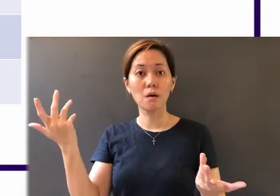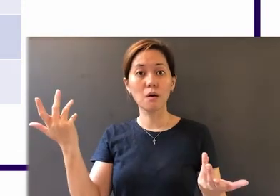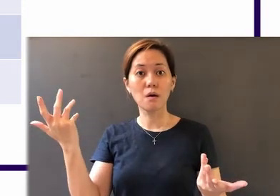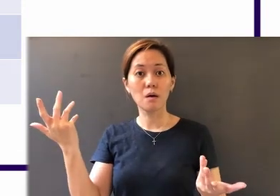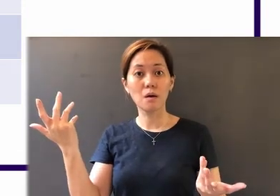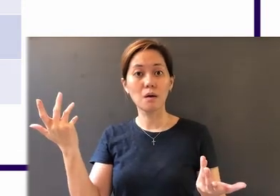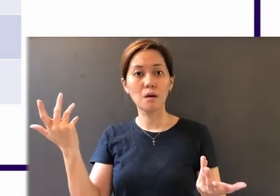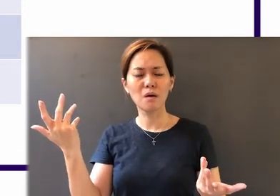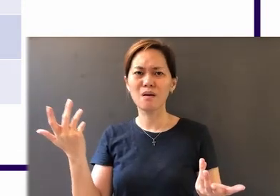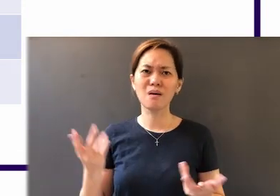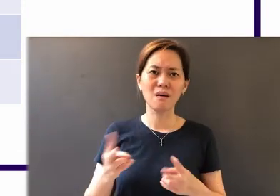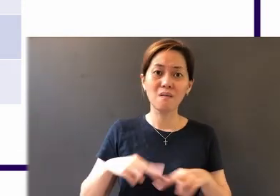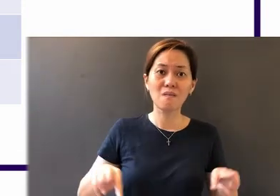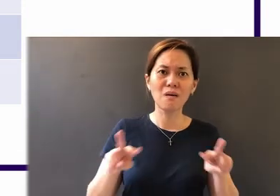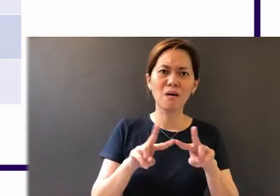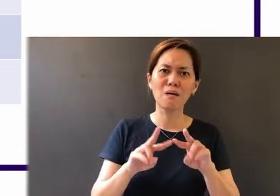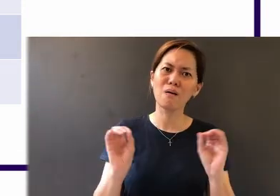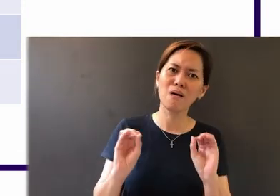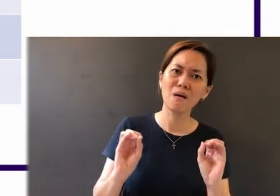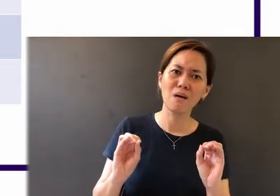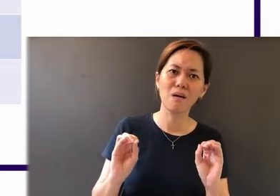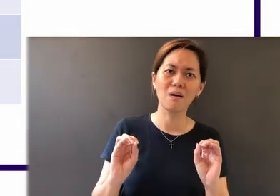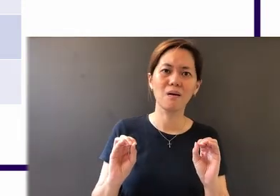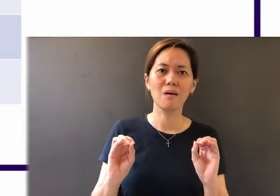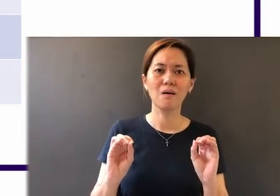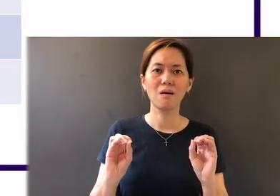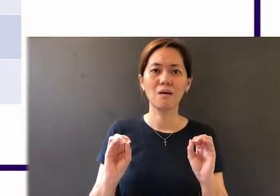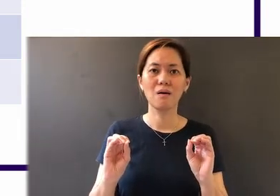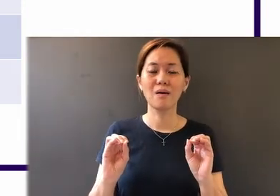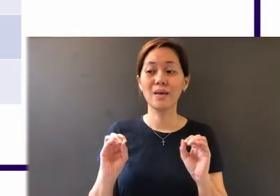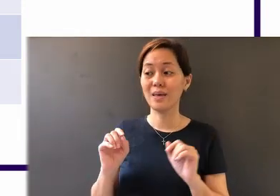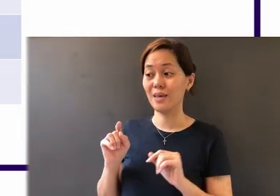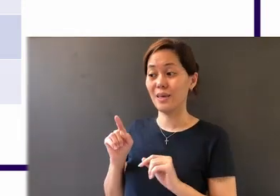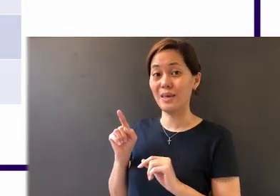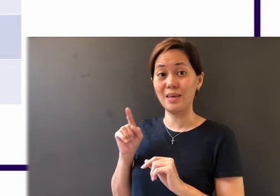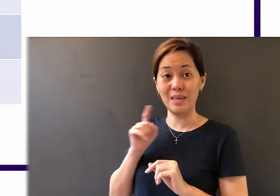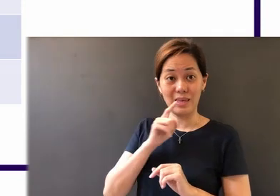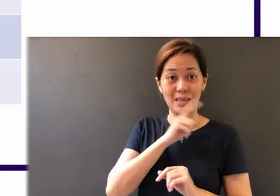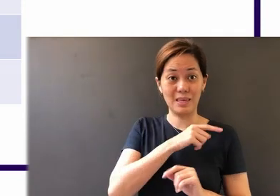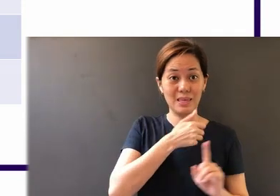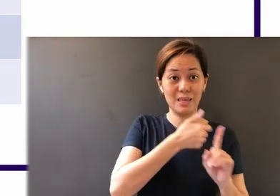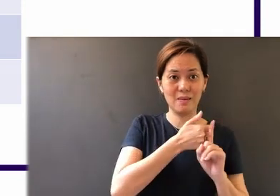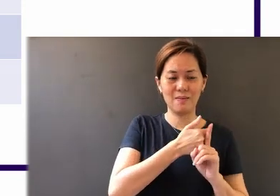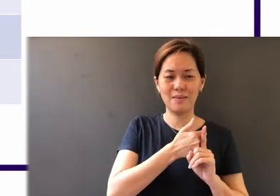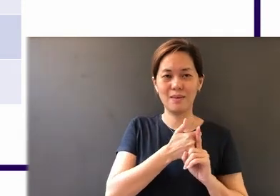and then it's of no value. He's deceiving himself